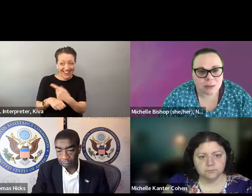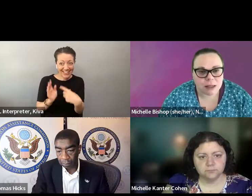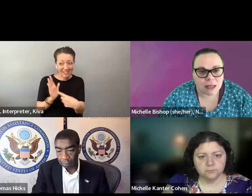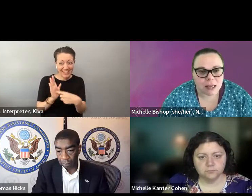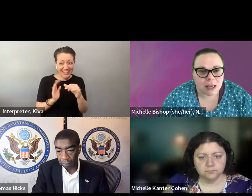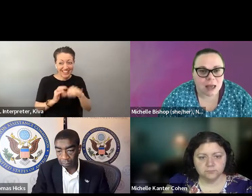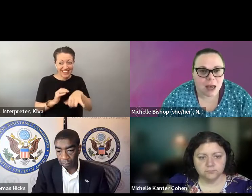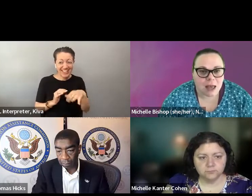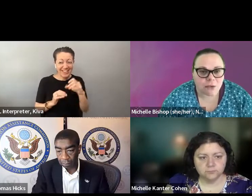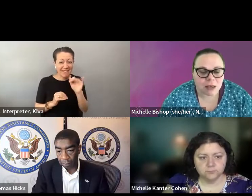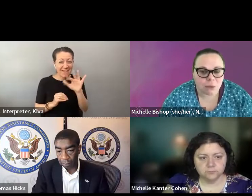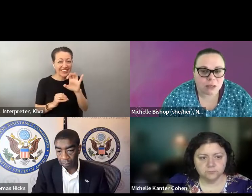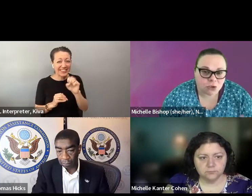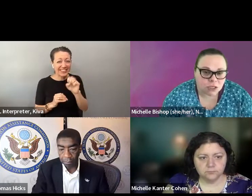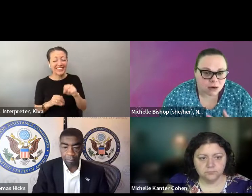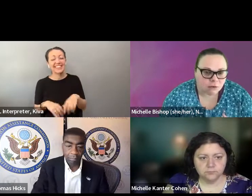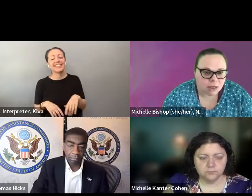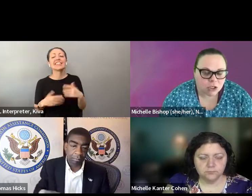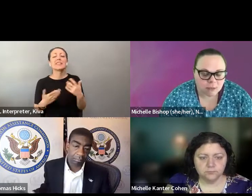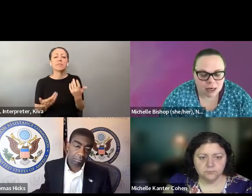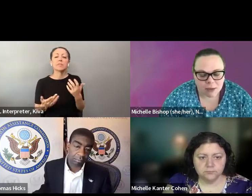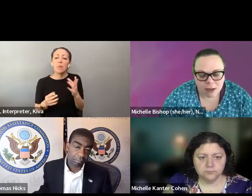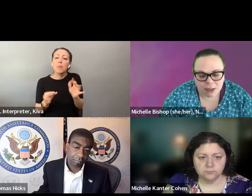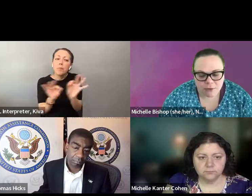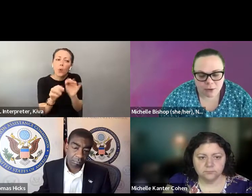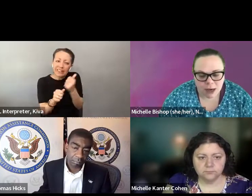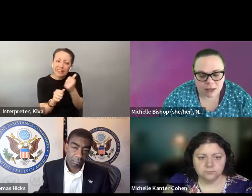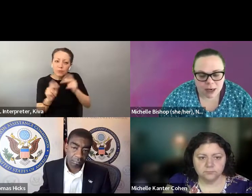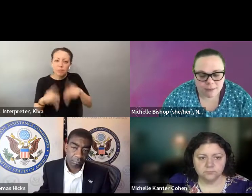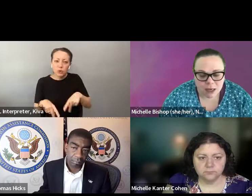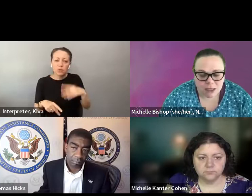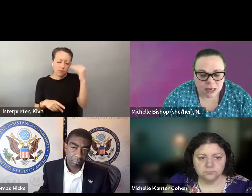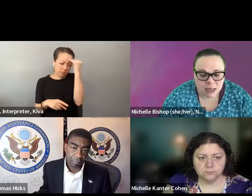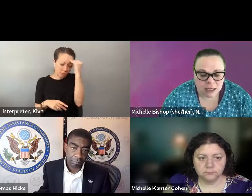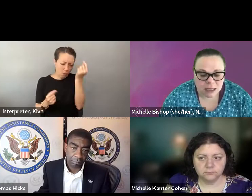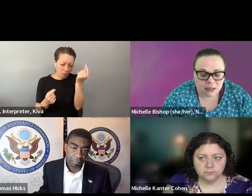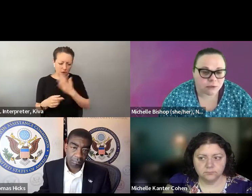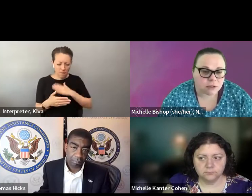able available to you and whether or not your polling place is accessible for you based on your disability. And really researching that information and making a plan